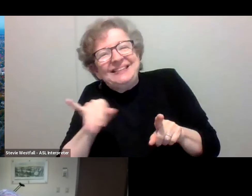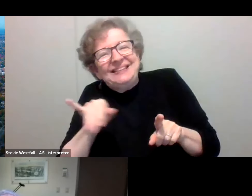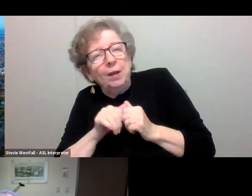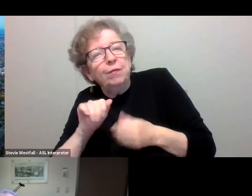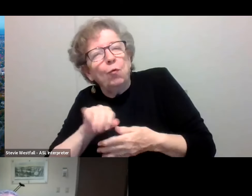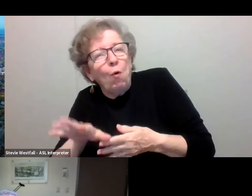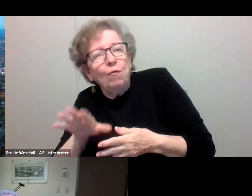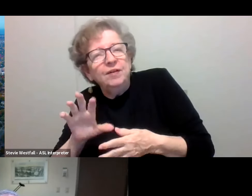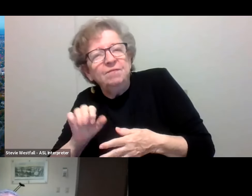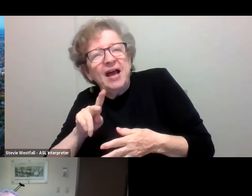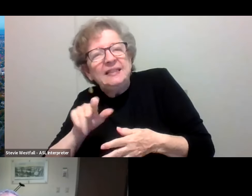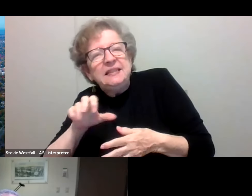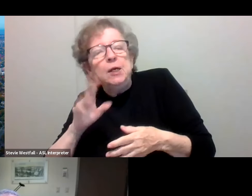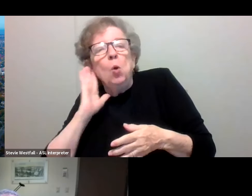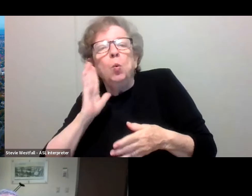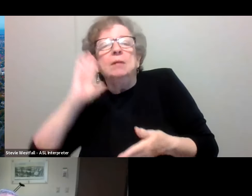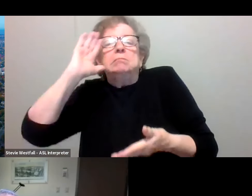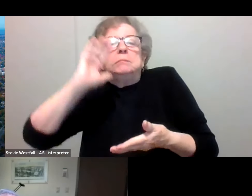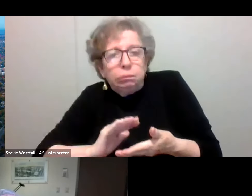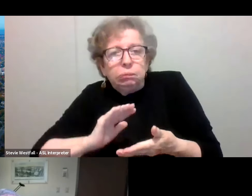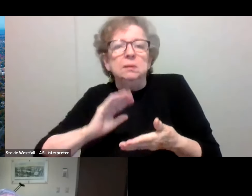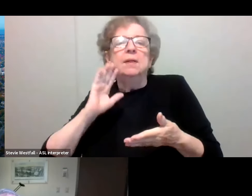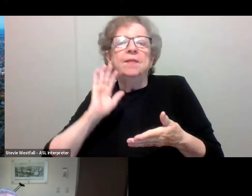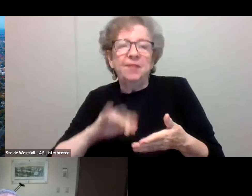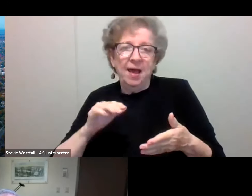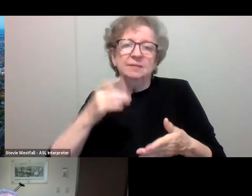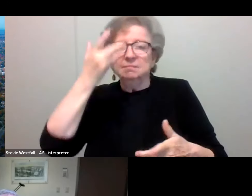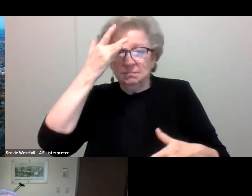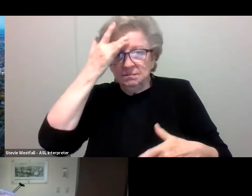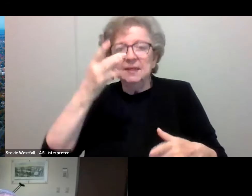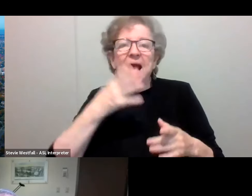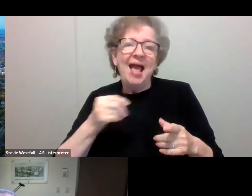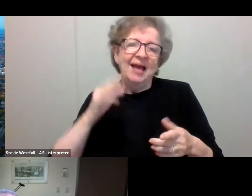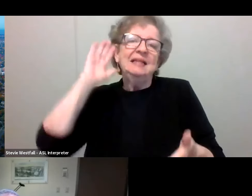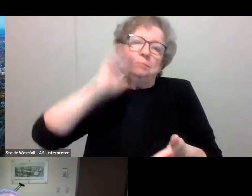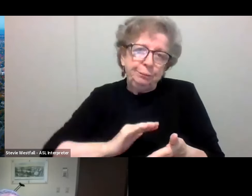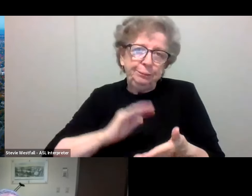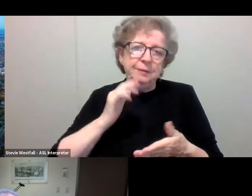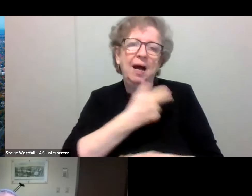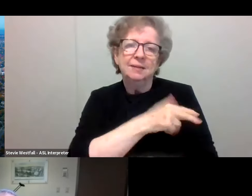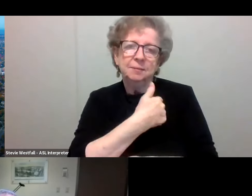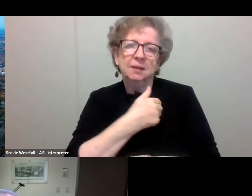and especially hospitalizations. Great, thanks. I thought that was very important. So we'll actually keep going with you, Dr. Malani,